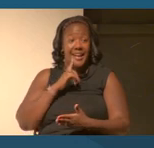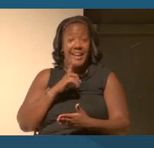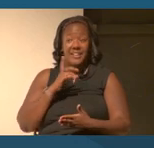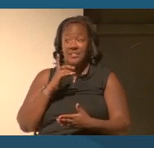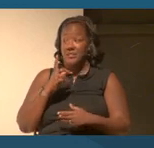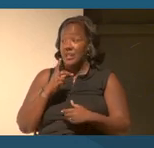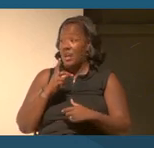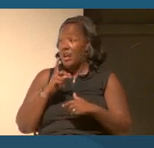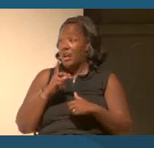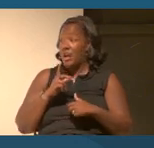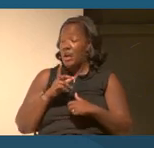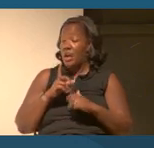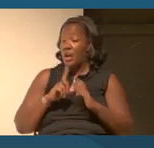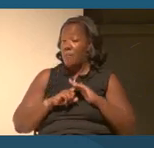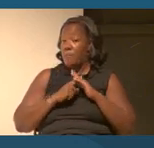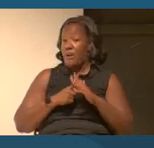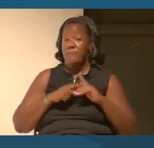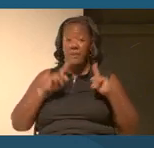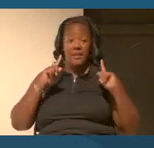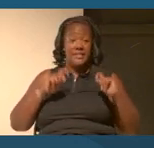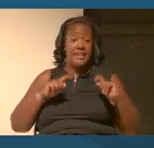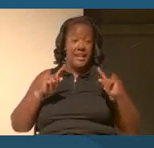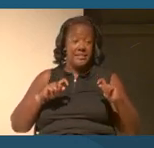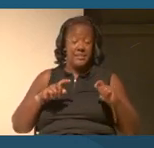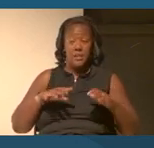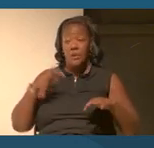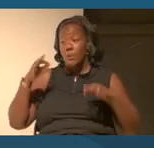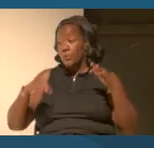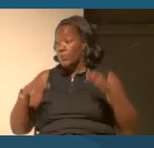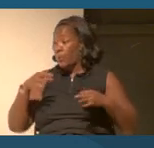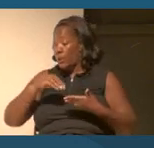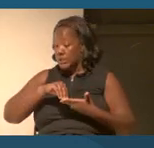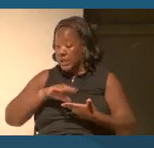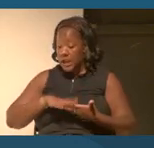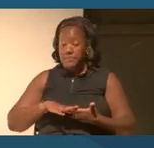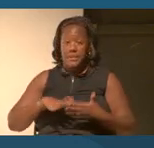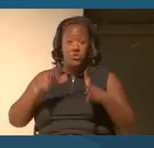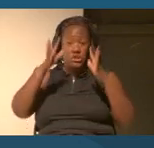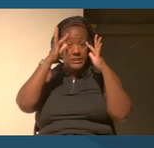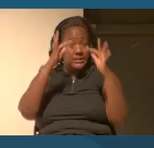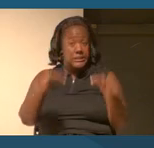Going back to the court documents, the decision documents to have an expanded conversation.